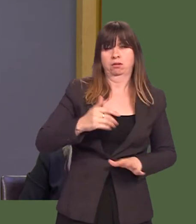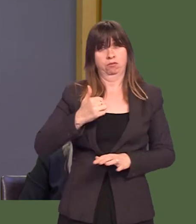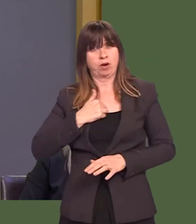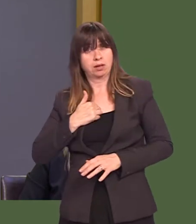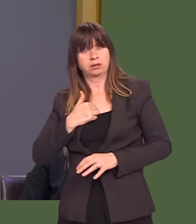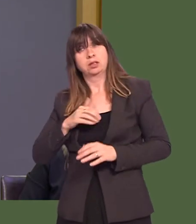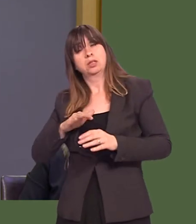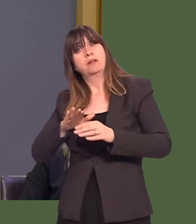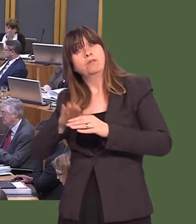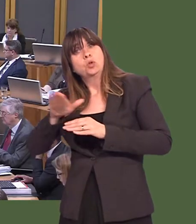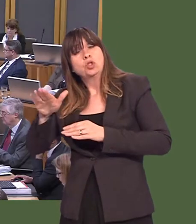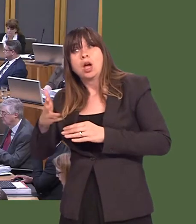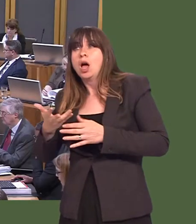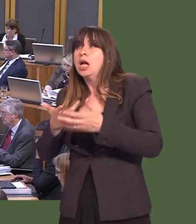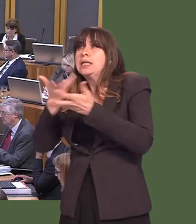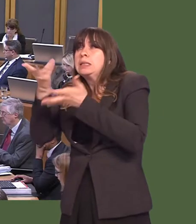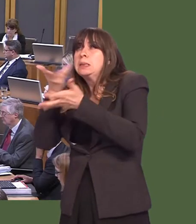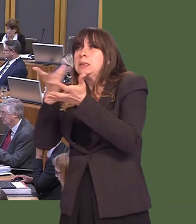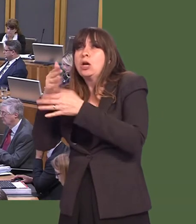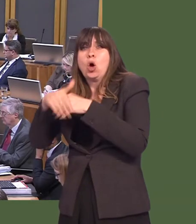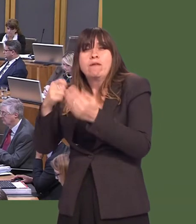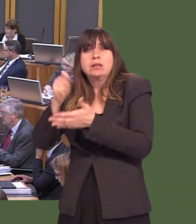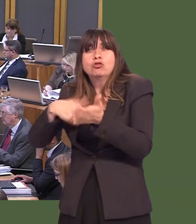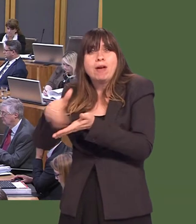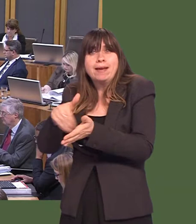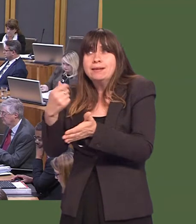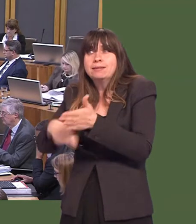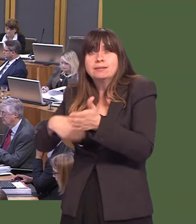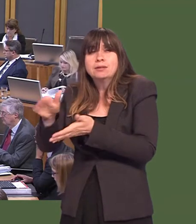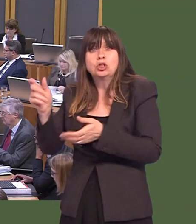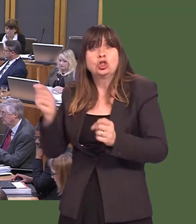So, does he agree with me that future trade negotiations, both with the EU and beyond,